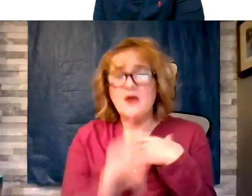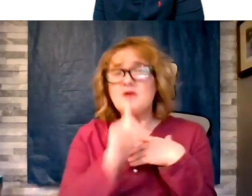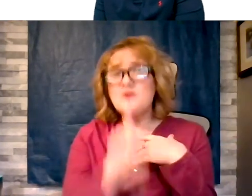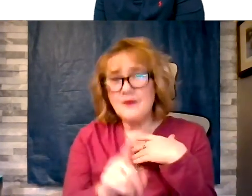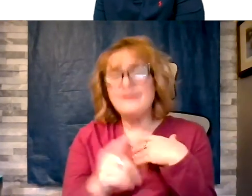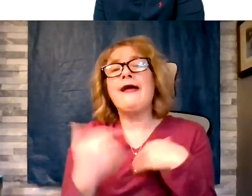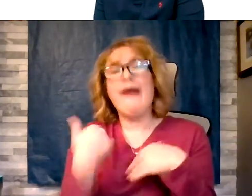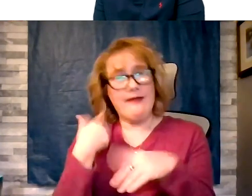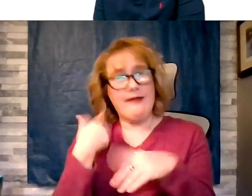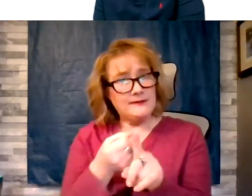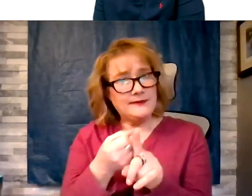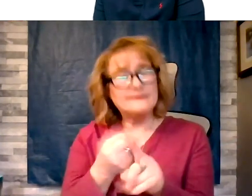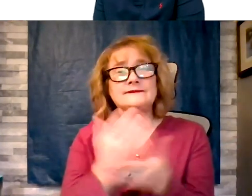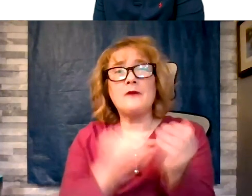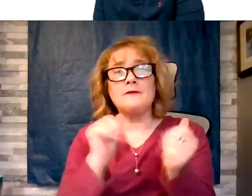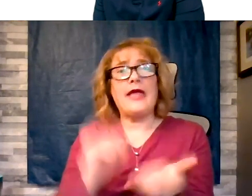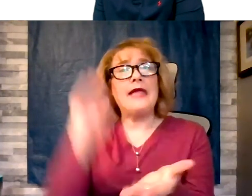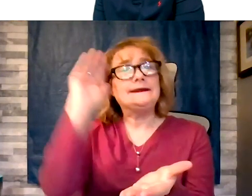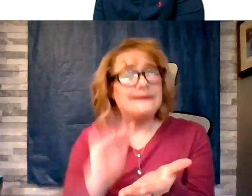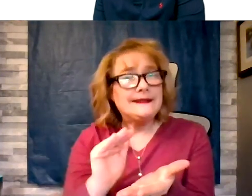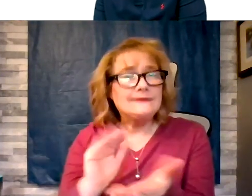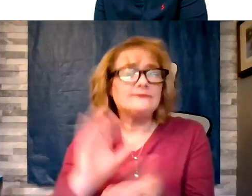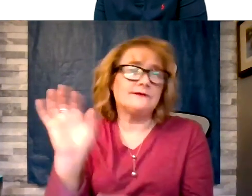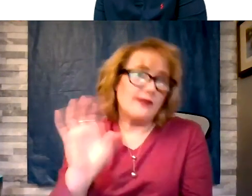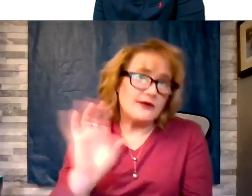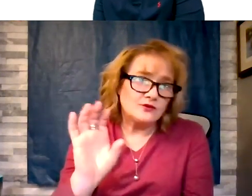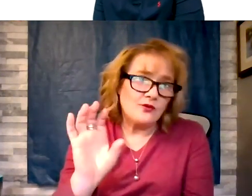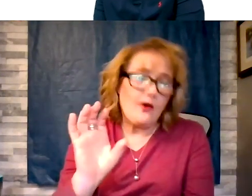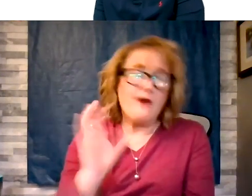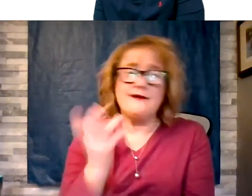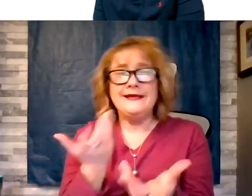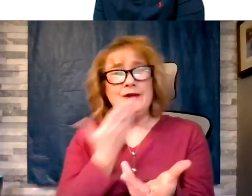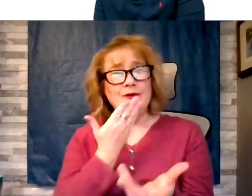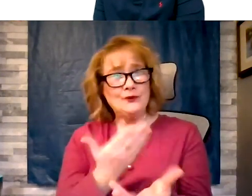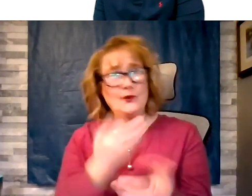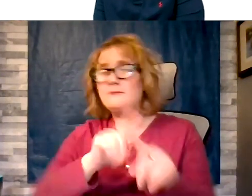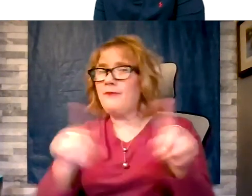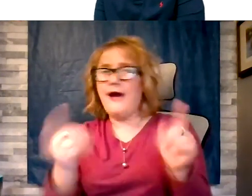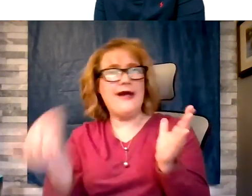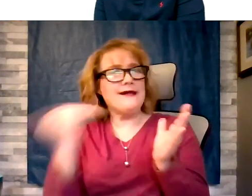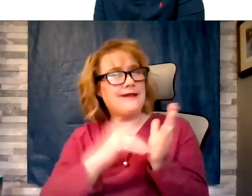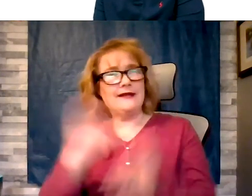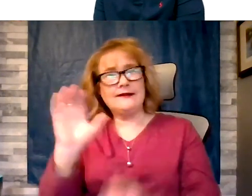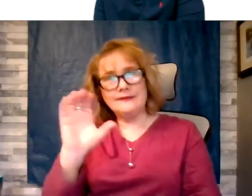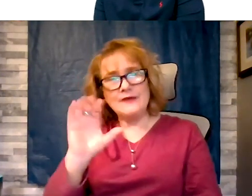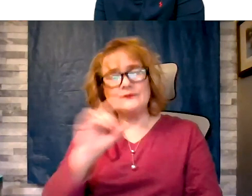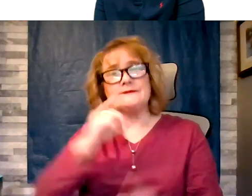cholesterol and it is all well and good but again the cholesterol is often high because of what we eat. And our